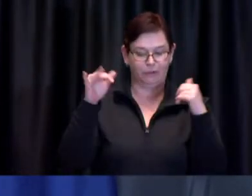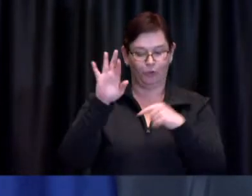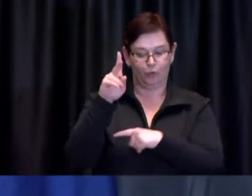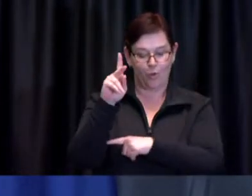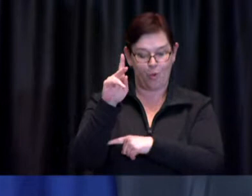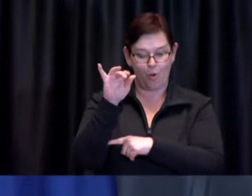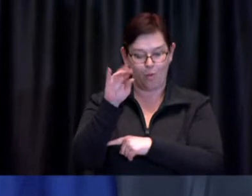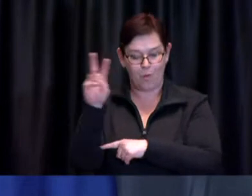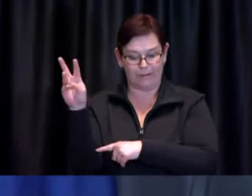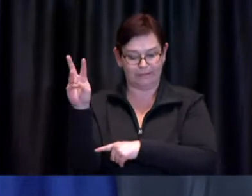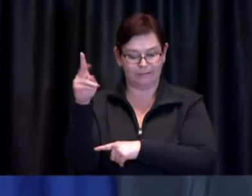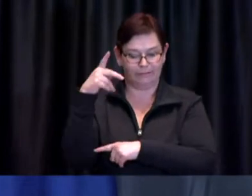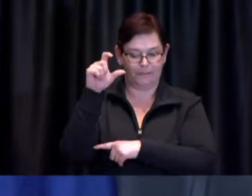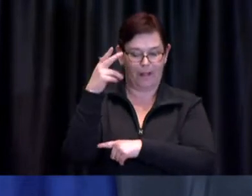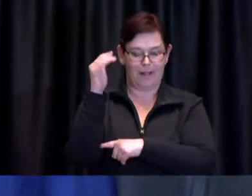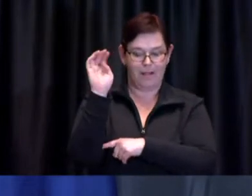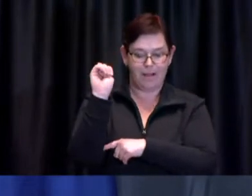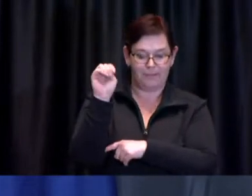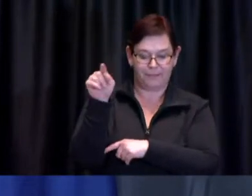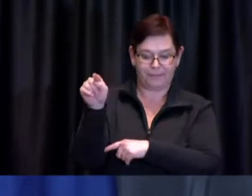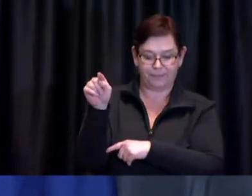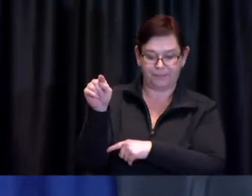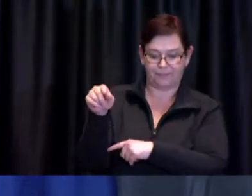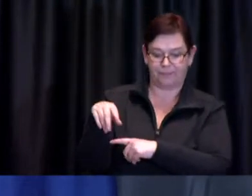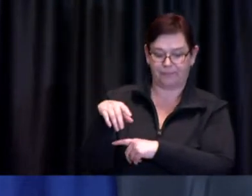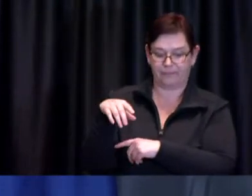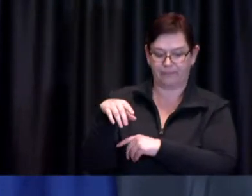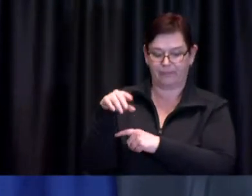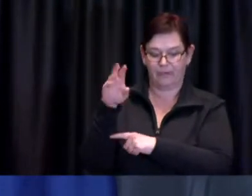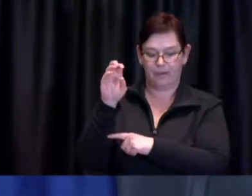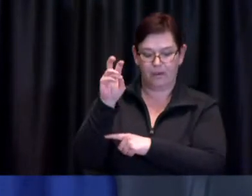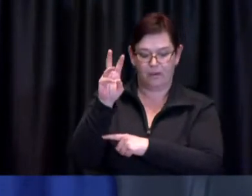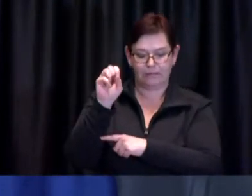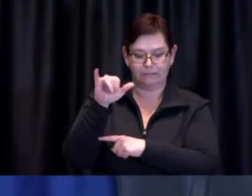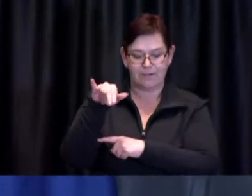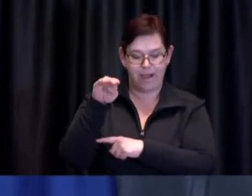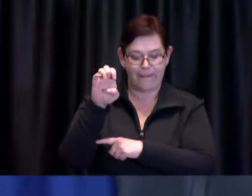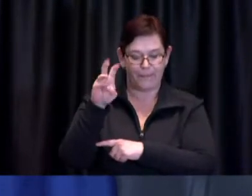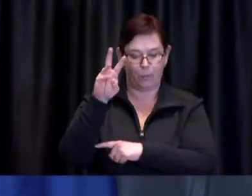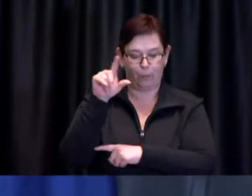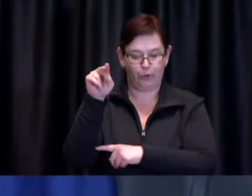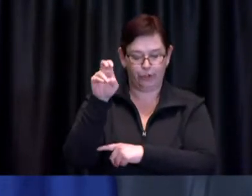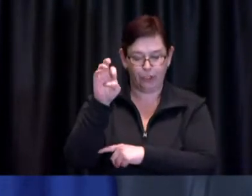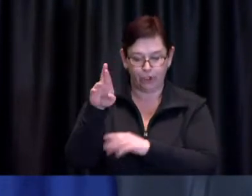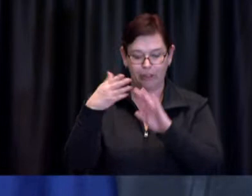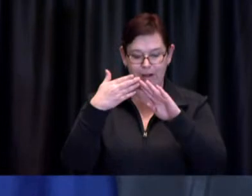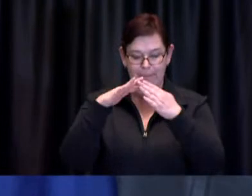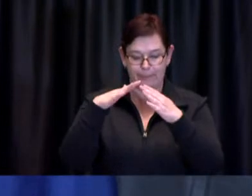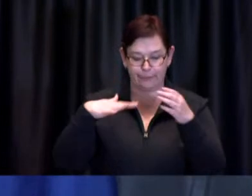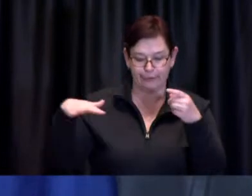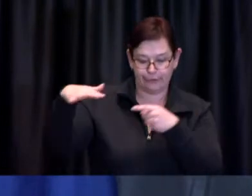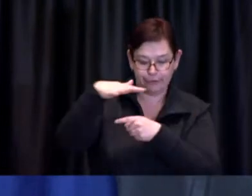of helping us to mine those relationships and to convince people and support people in getting vaccinated.